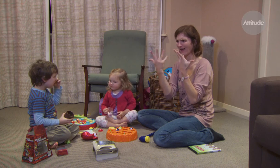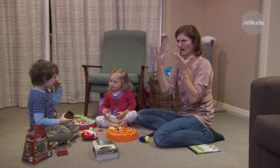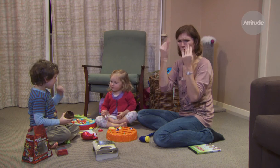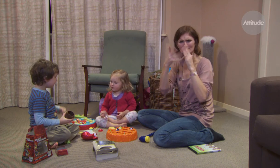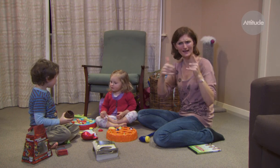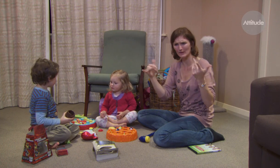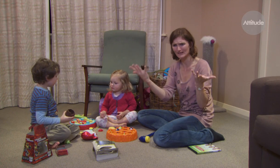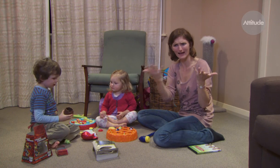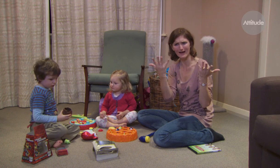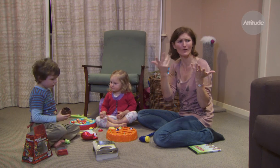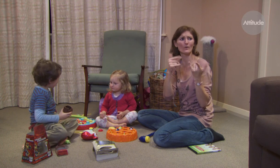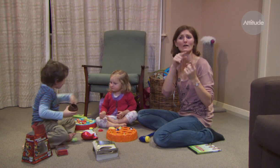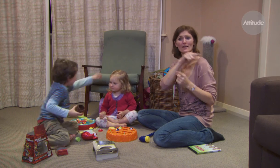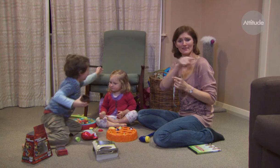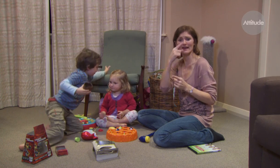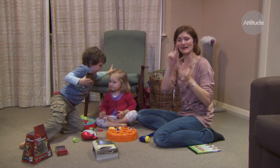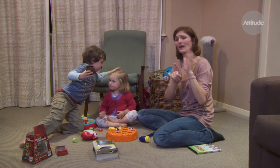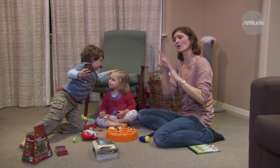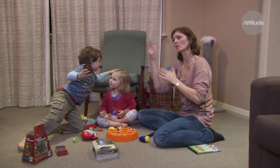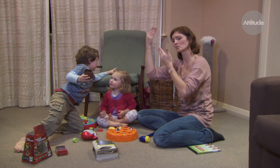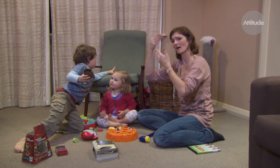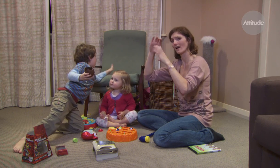It’s obviously a great struggle for those hearing parents to figure out how they learn